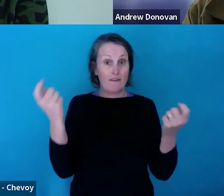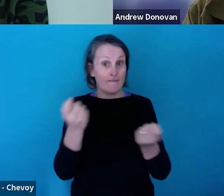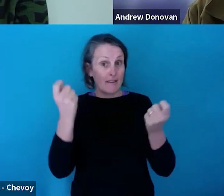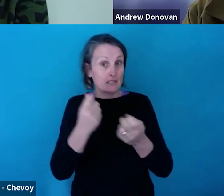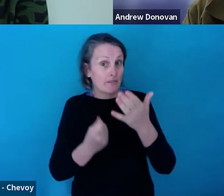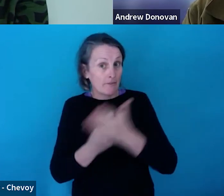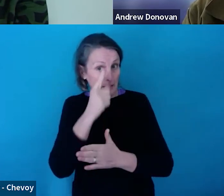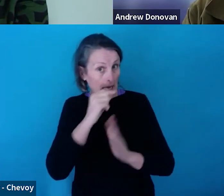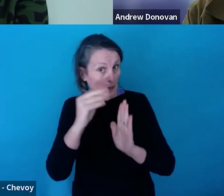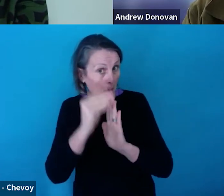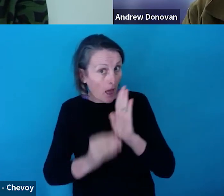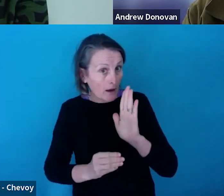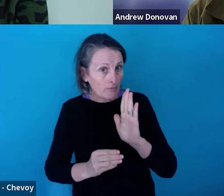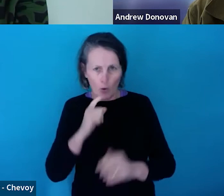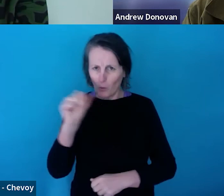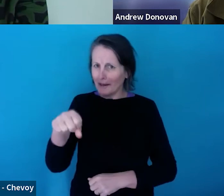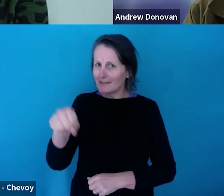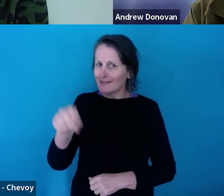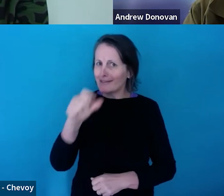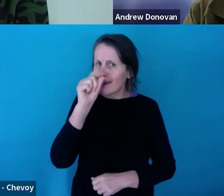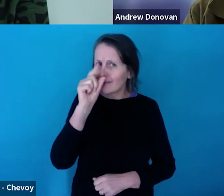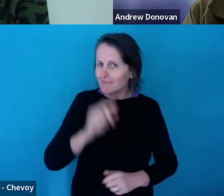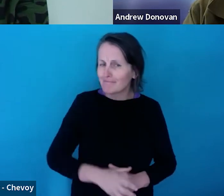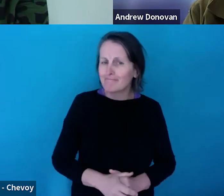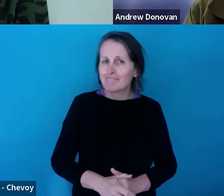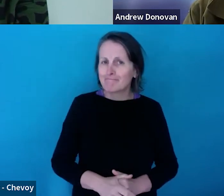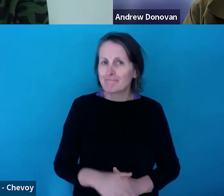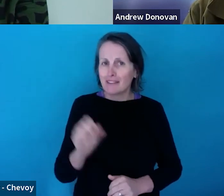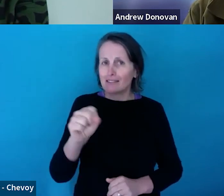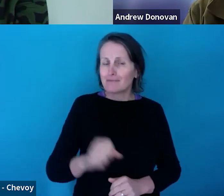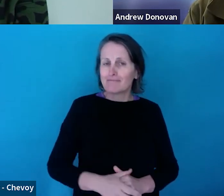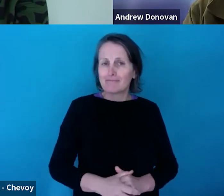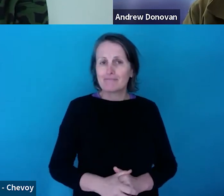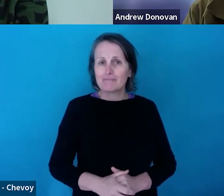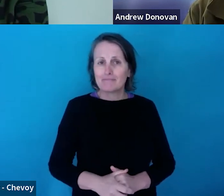Yes, absolutely. Again, so long as they meet the